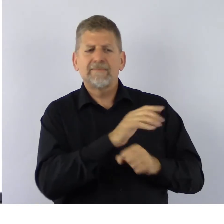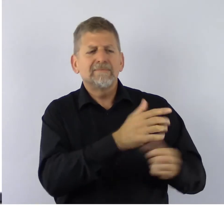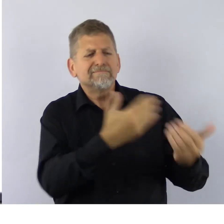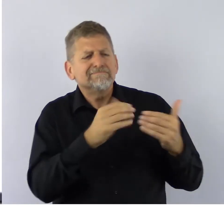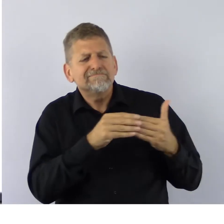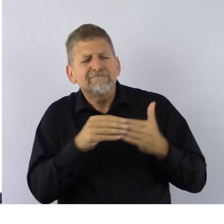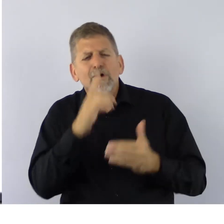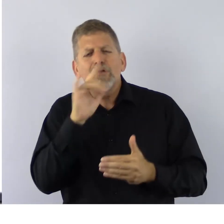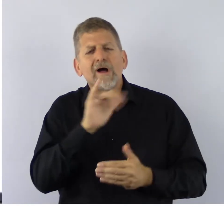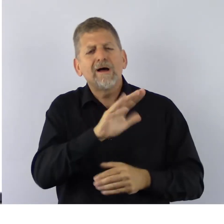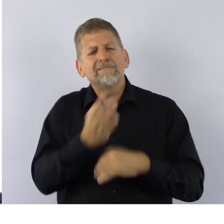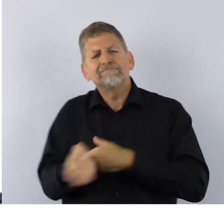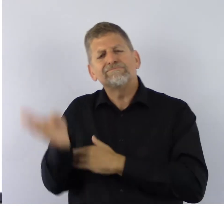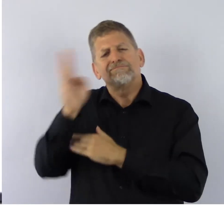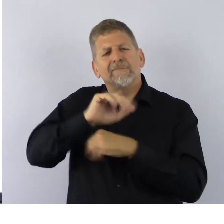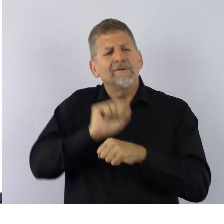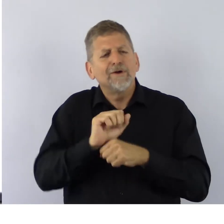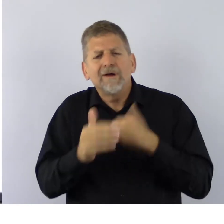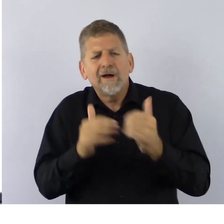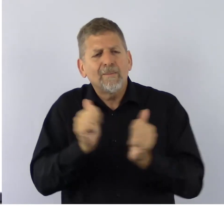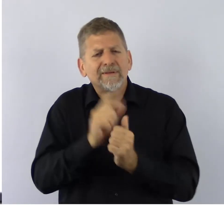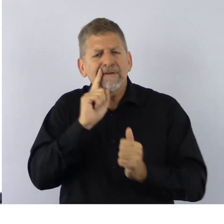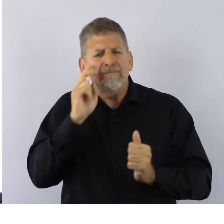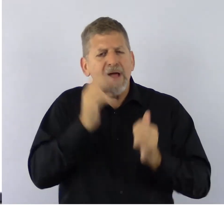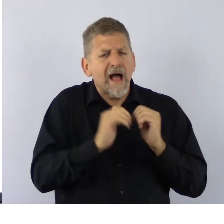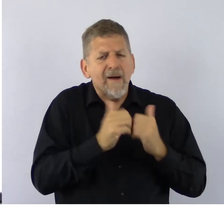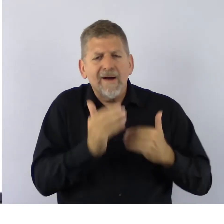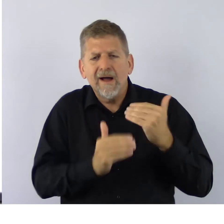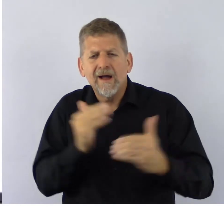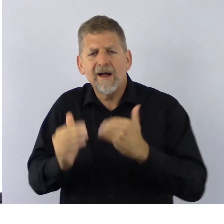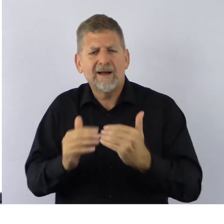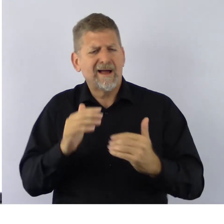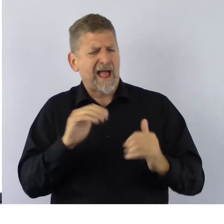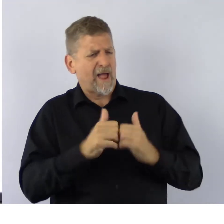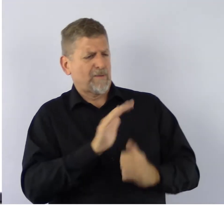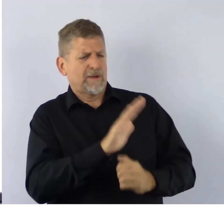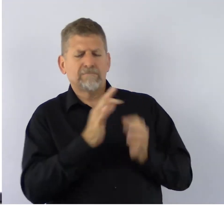how the process works, and how vital their job is